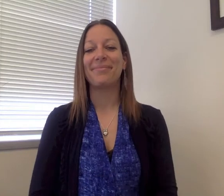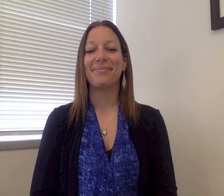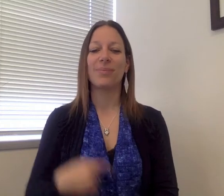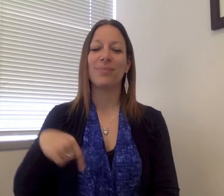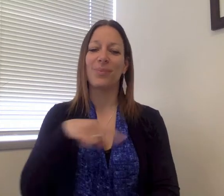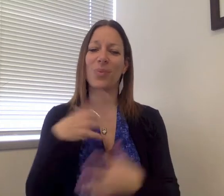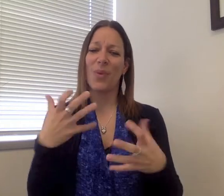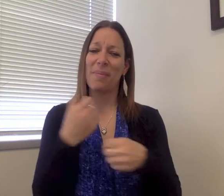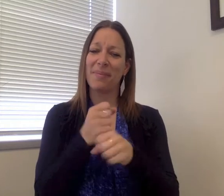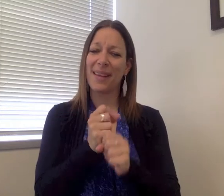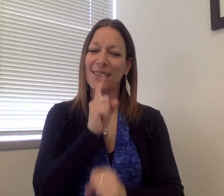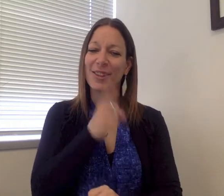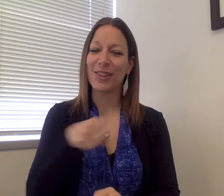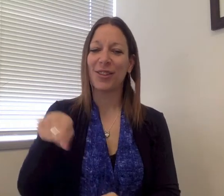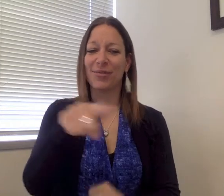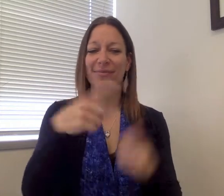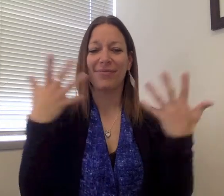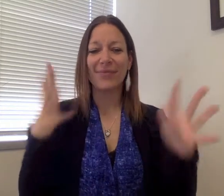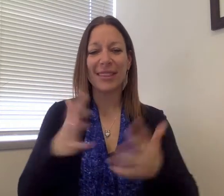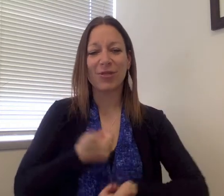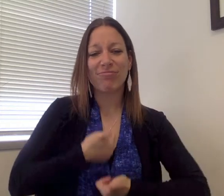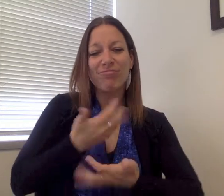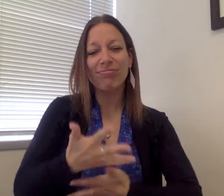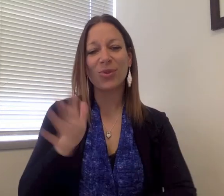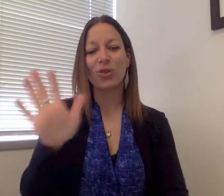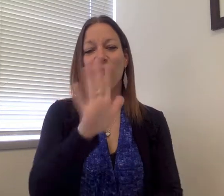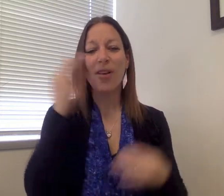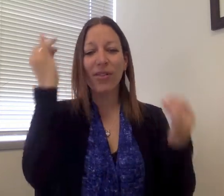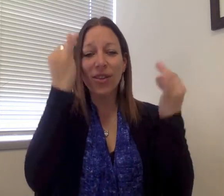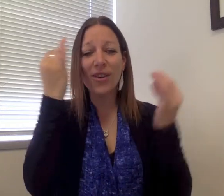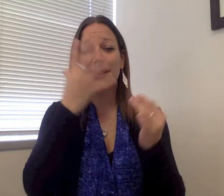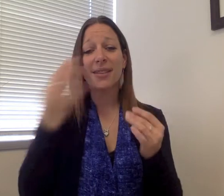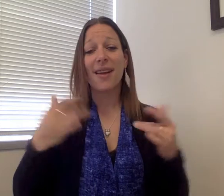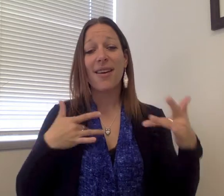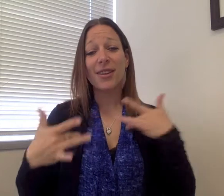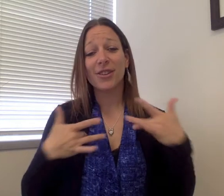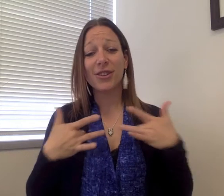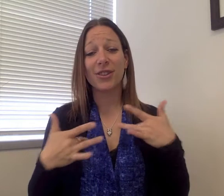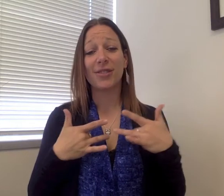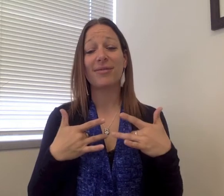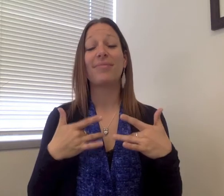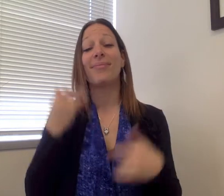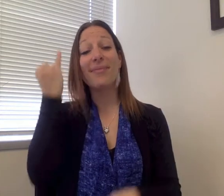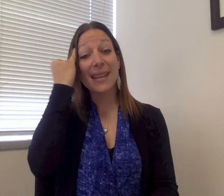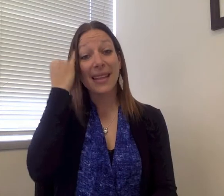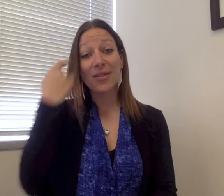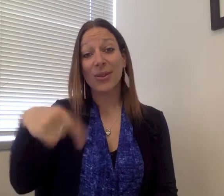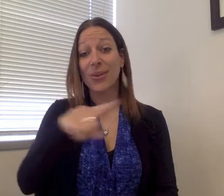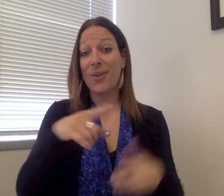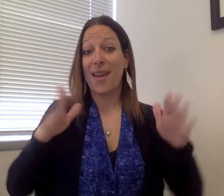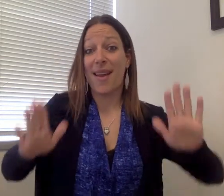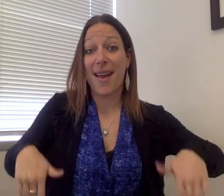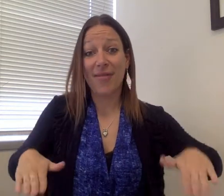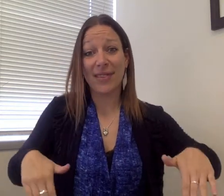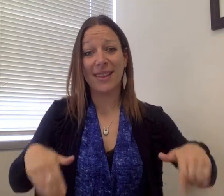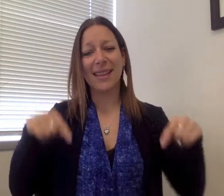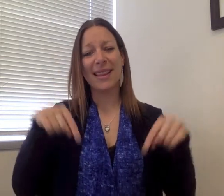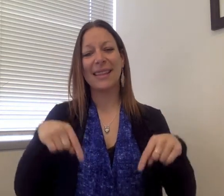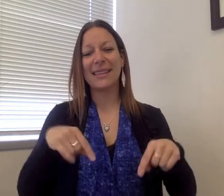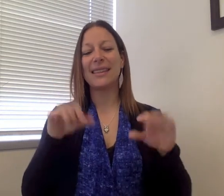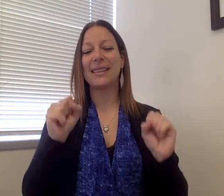can be heard and have the opportunity to express their thoughts and concerns. If you all feel